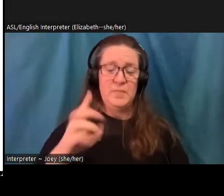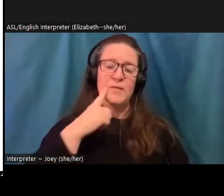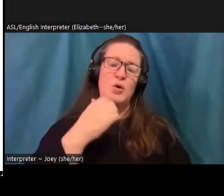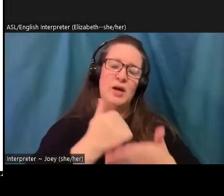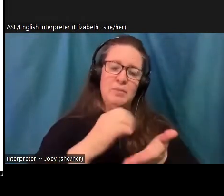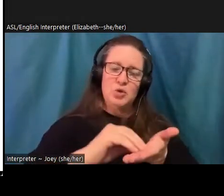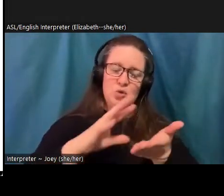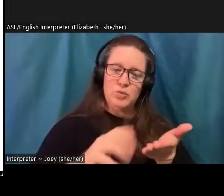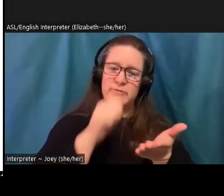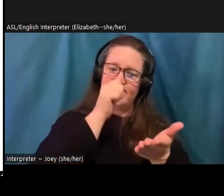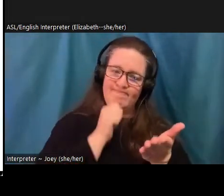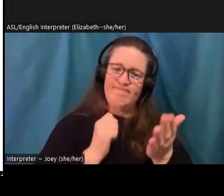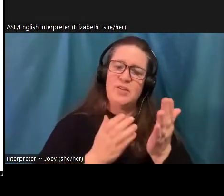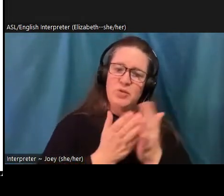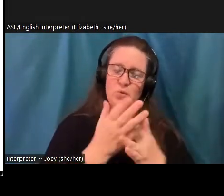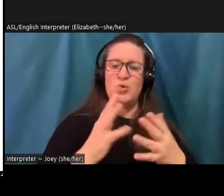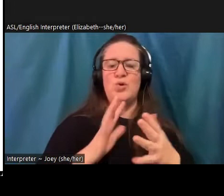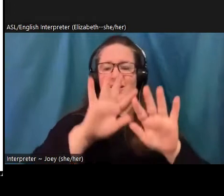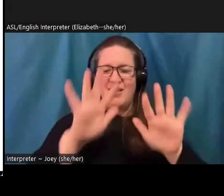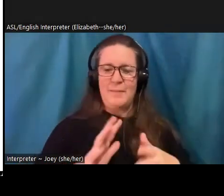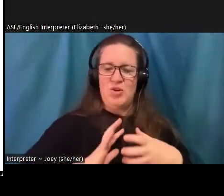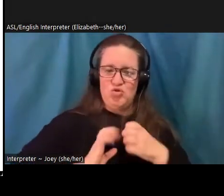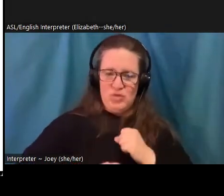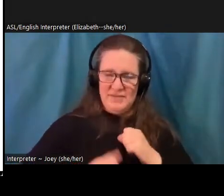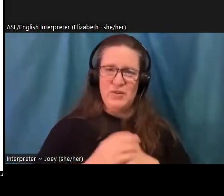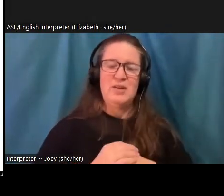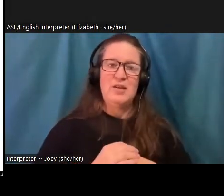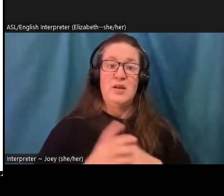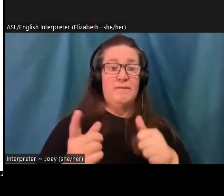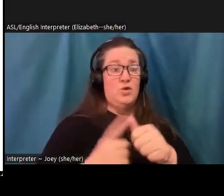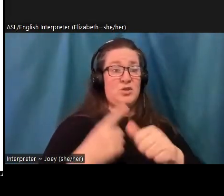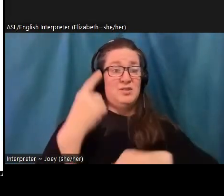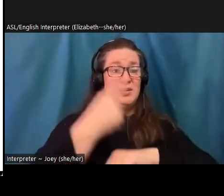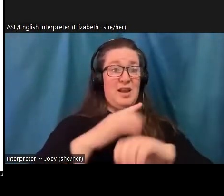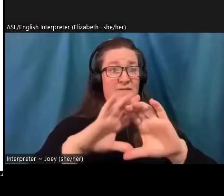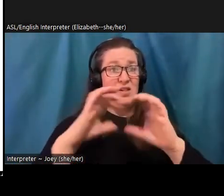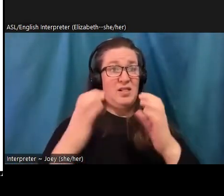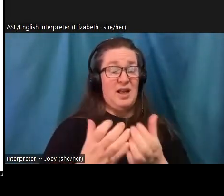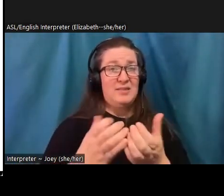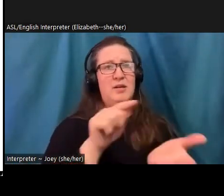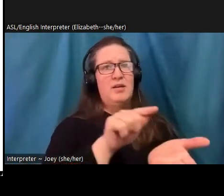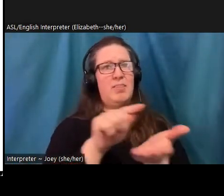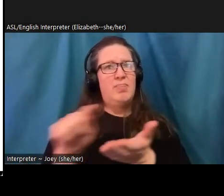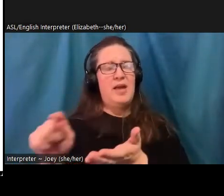day, I had this room full of students who saw grief as a problem to solve to be solved, right? They wanted me to help